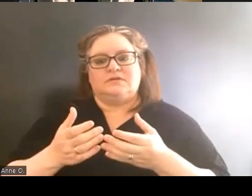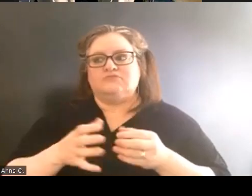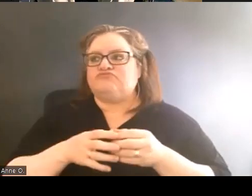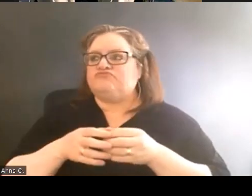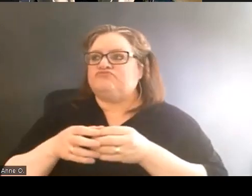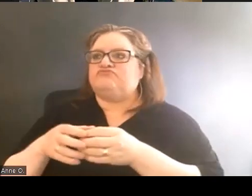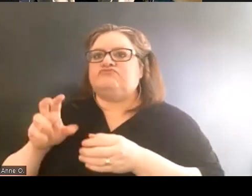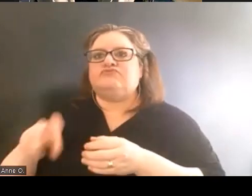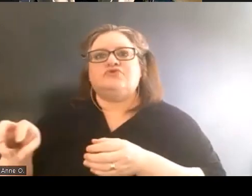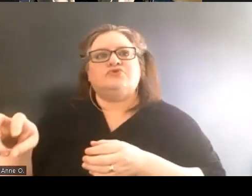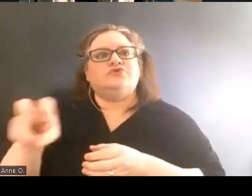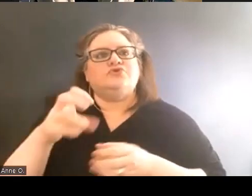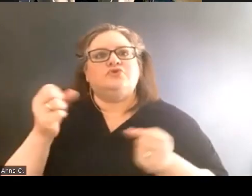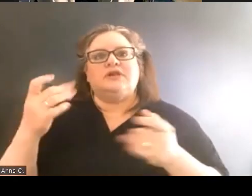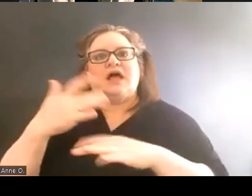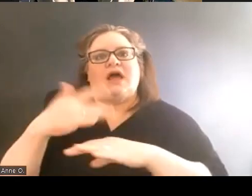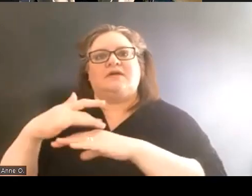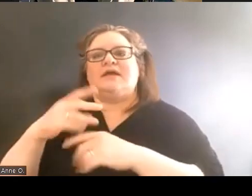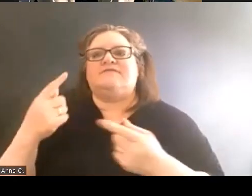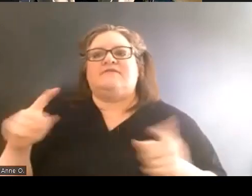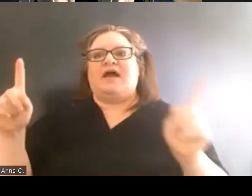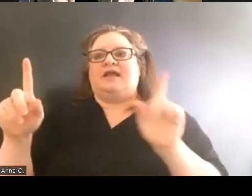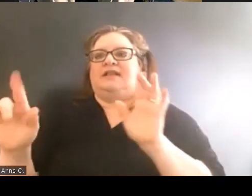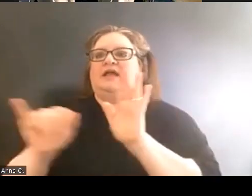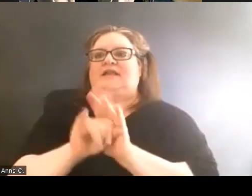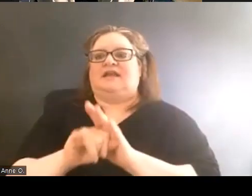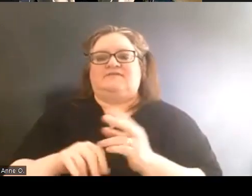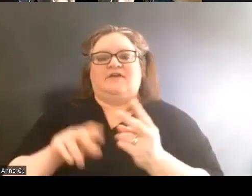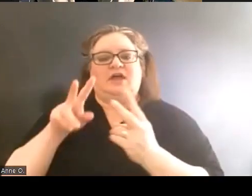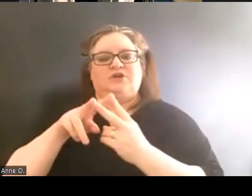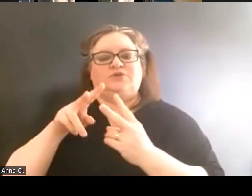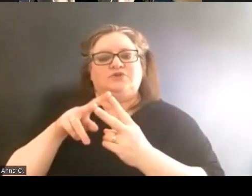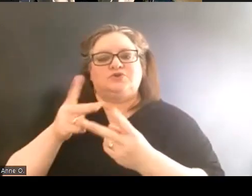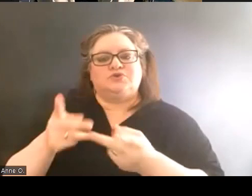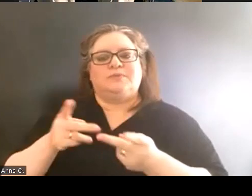and finally identified two spaces that would work.